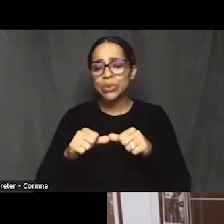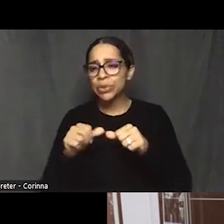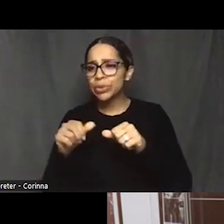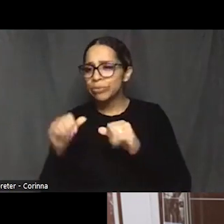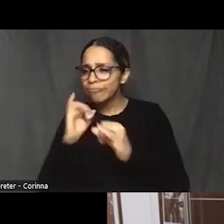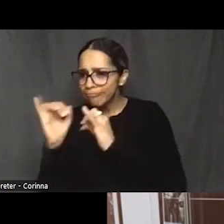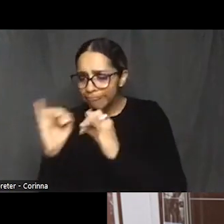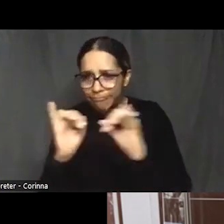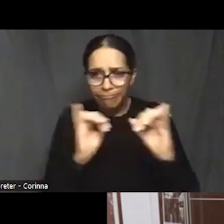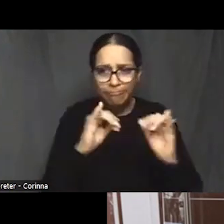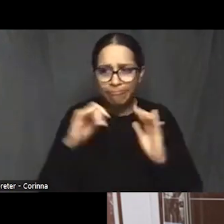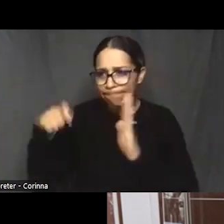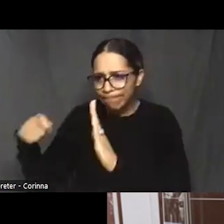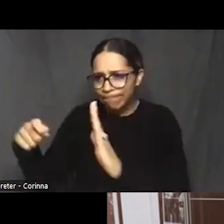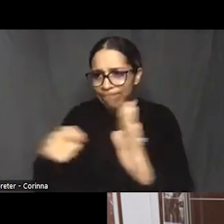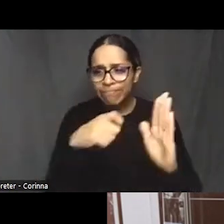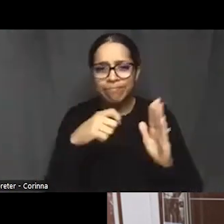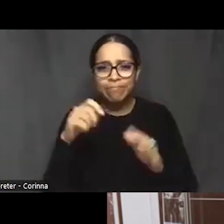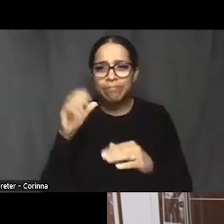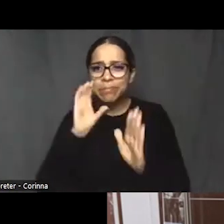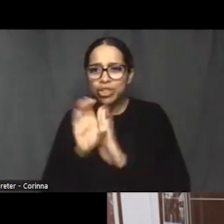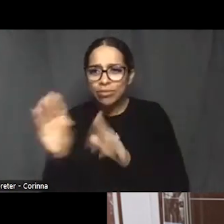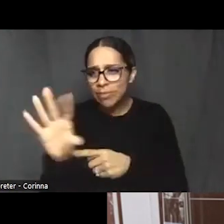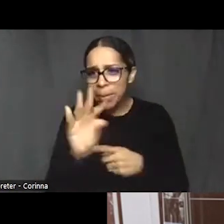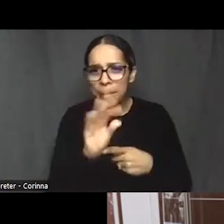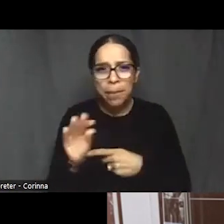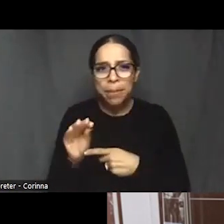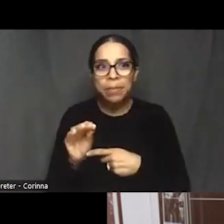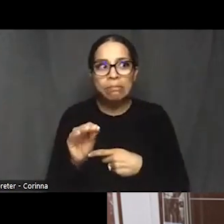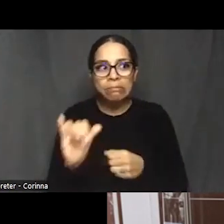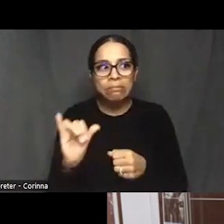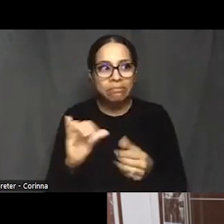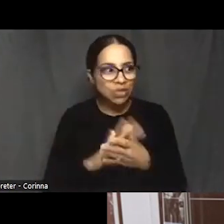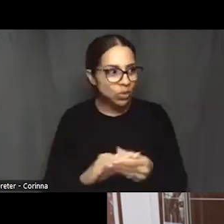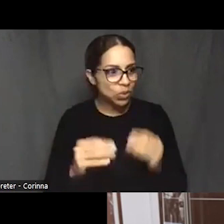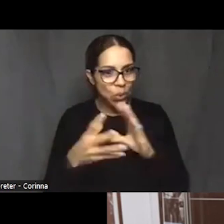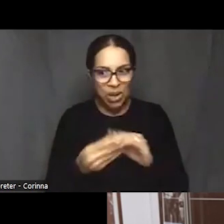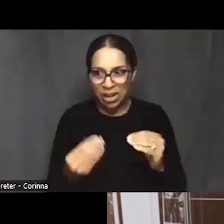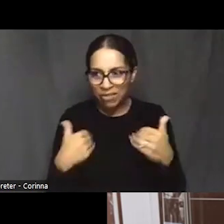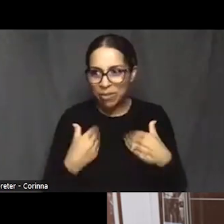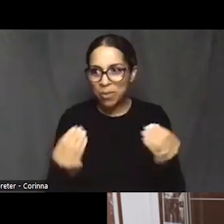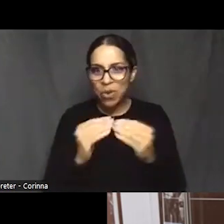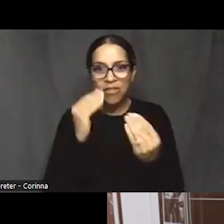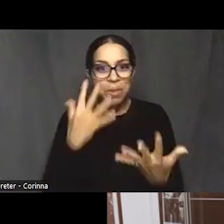maybe 15 minutes and then we played with the idea of feature length.